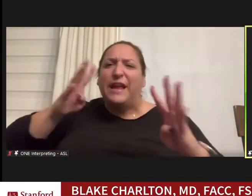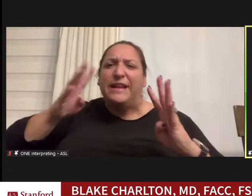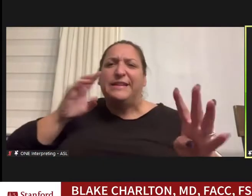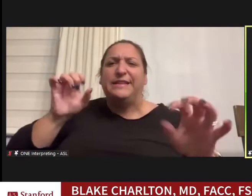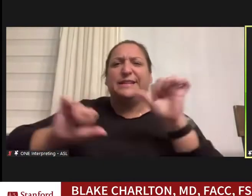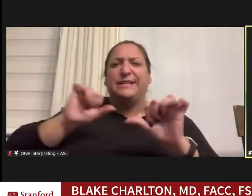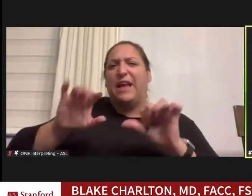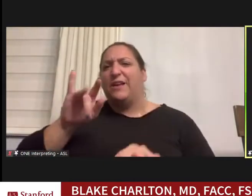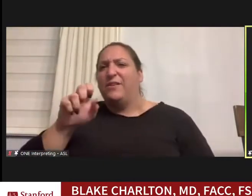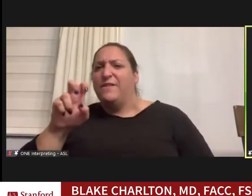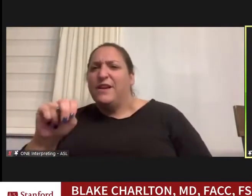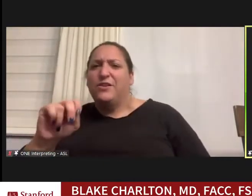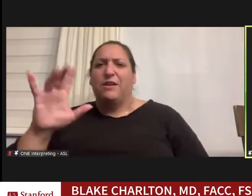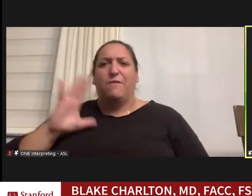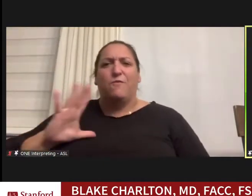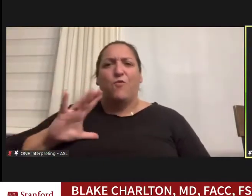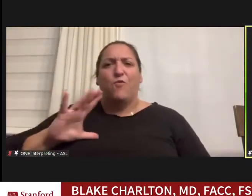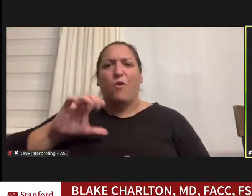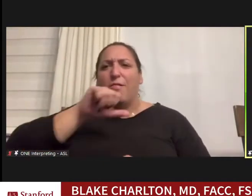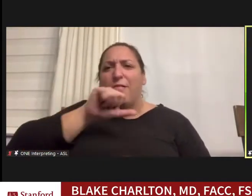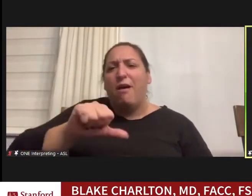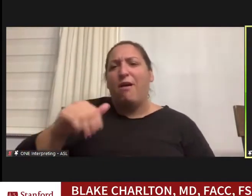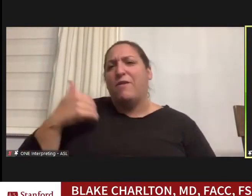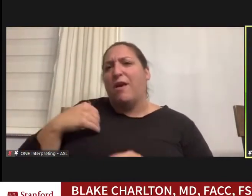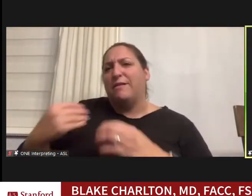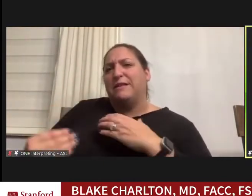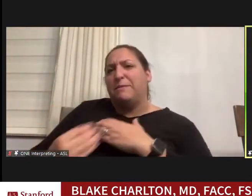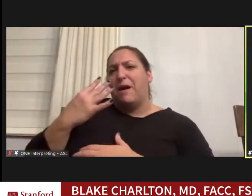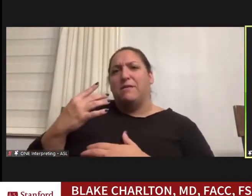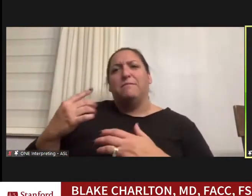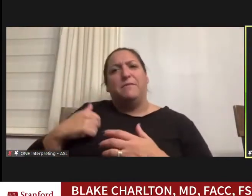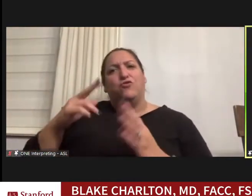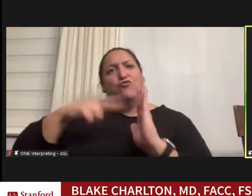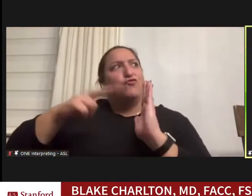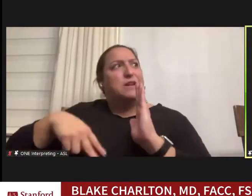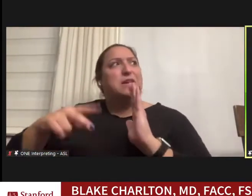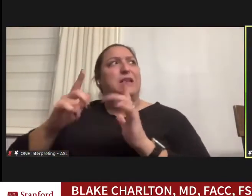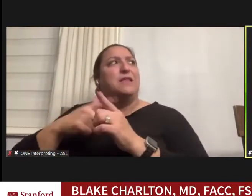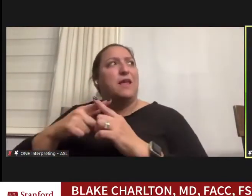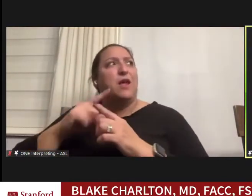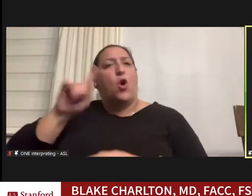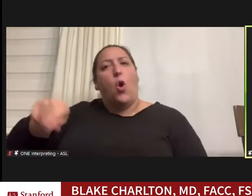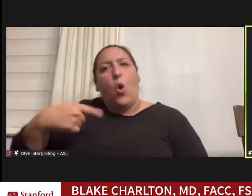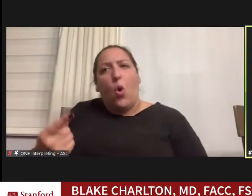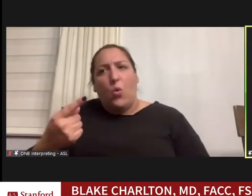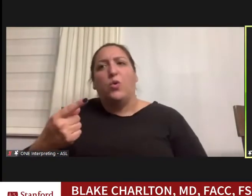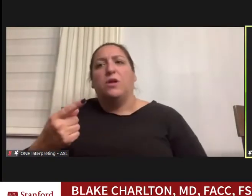when I was young, and inspired me to read, and I would only have disabled characters critical